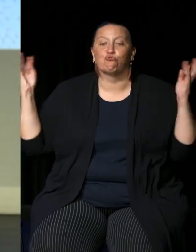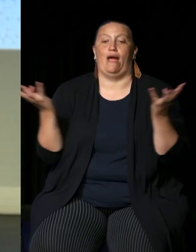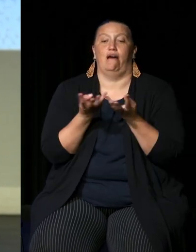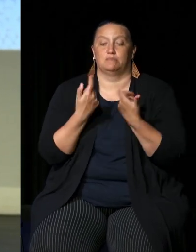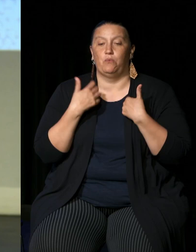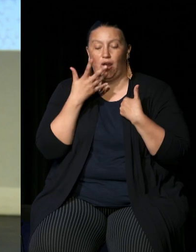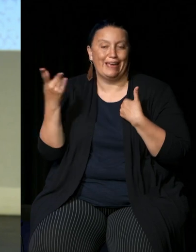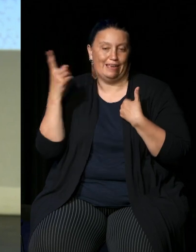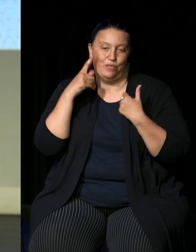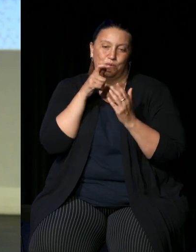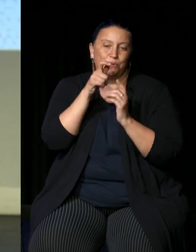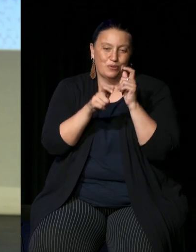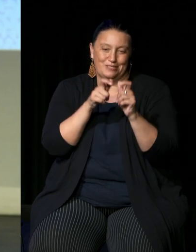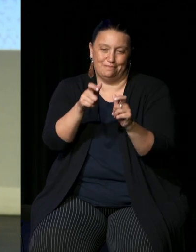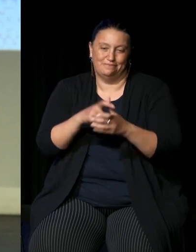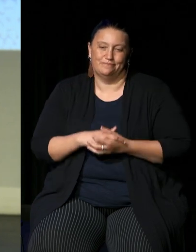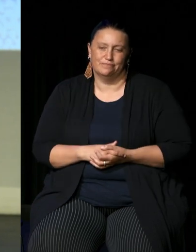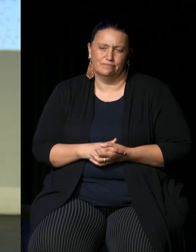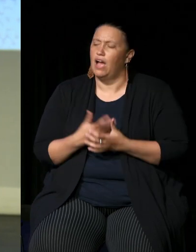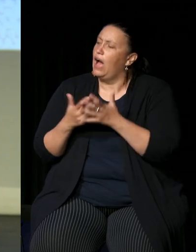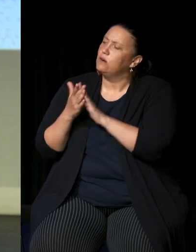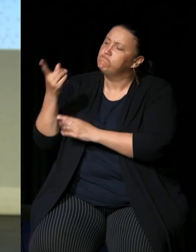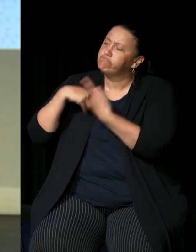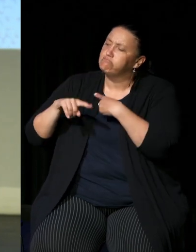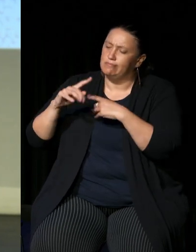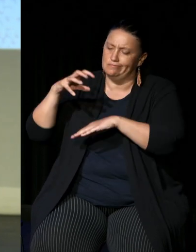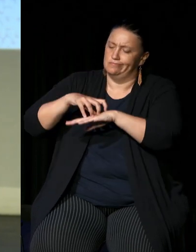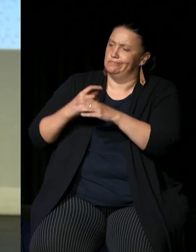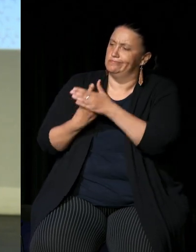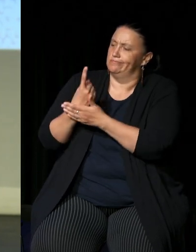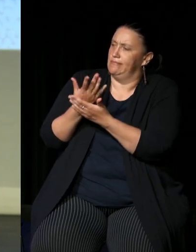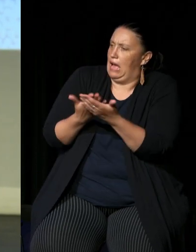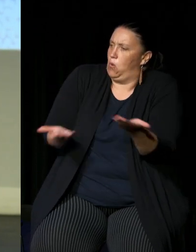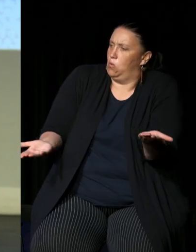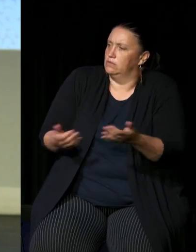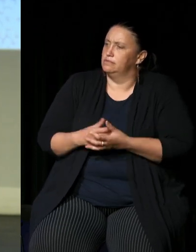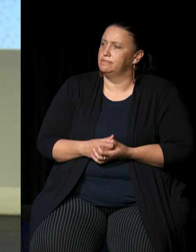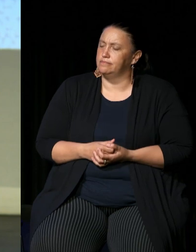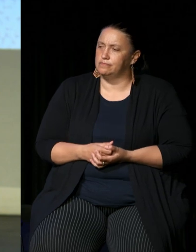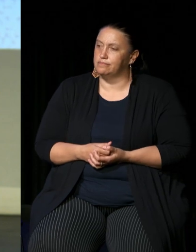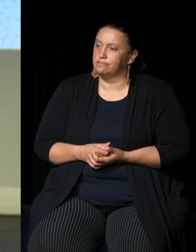background about how we got to that statement [Rachel] so um I people with constitutional